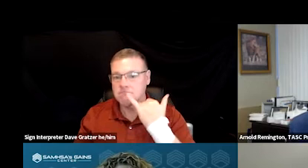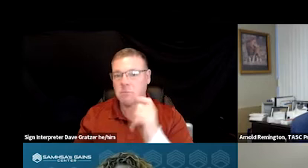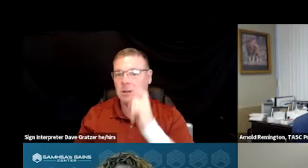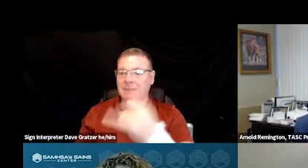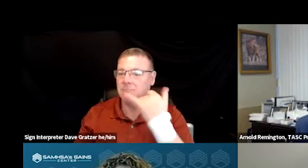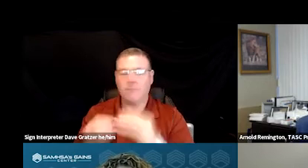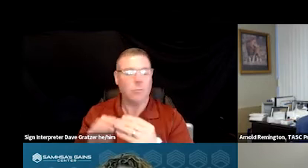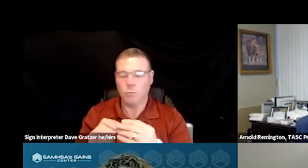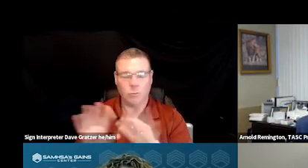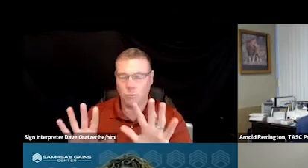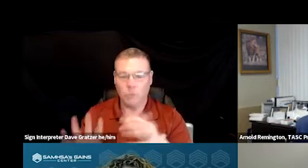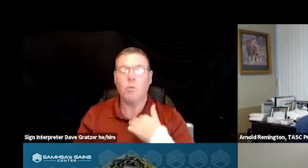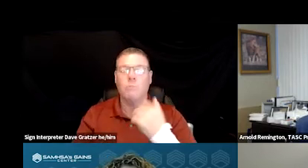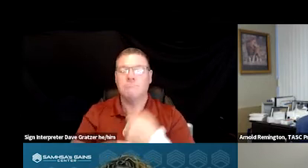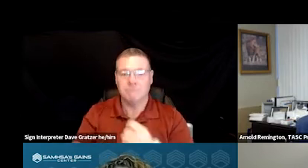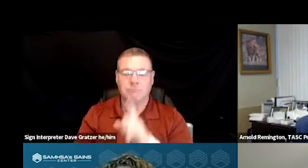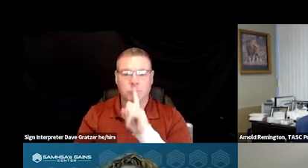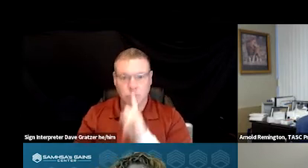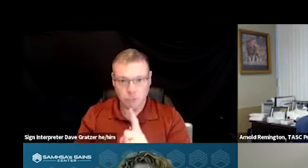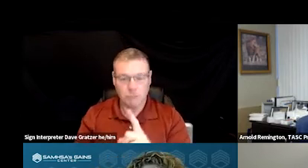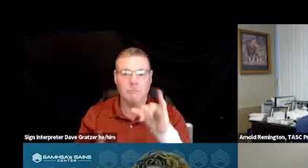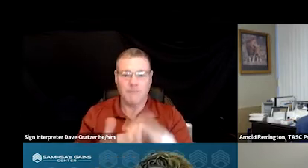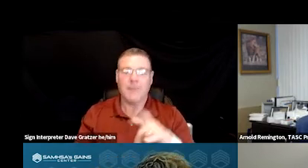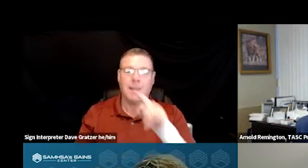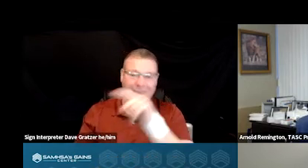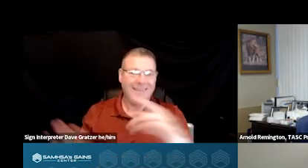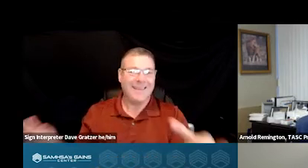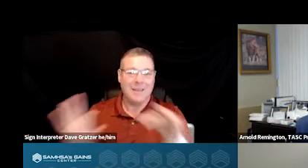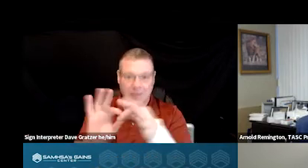We are making sure that they've connected to that provider,